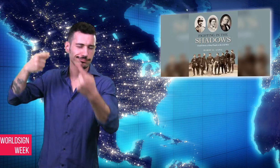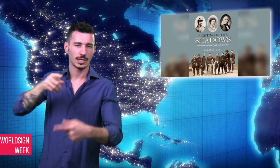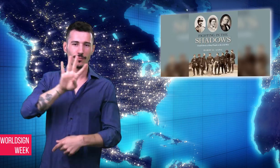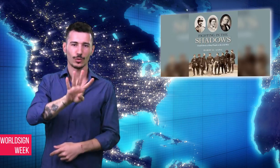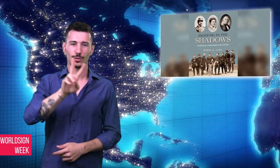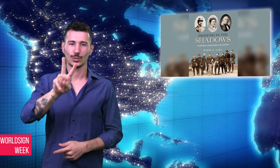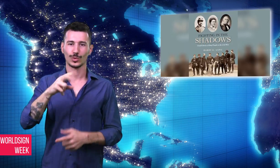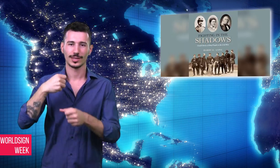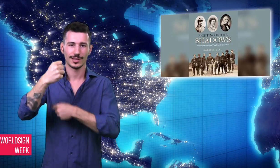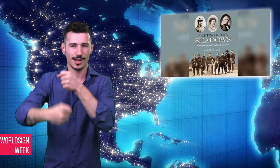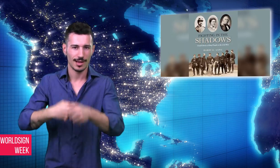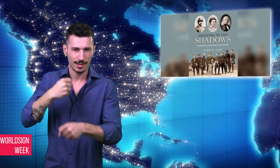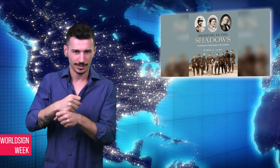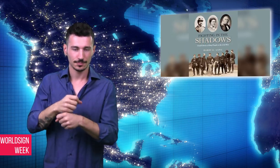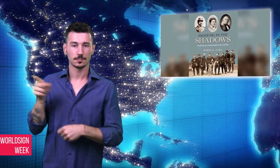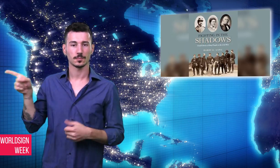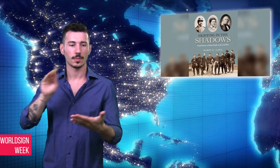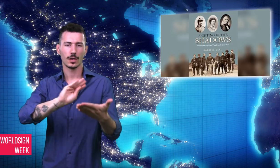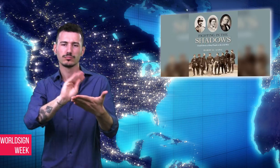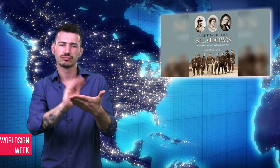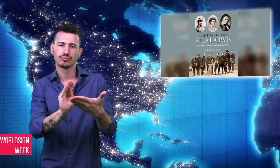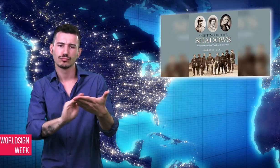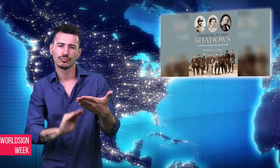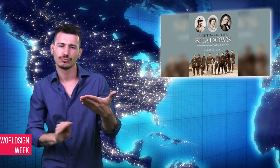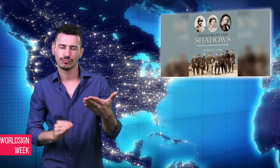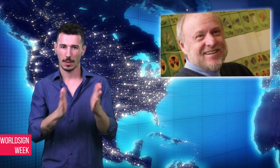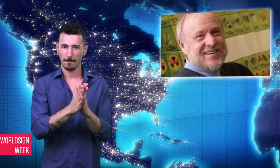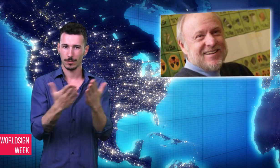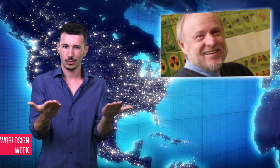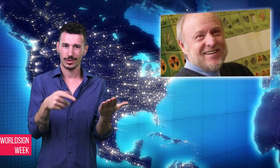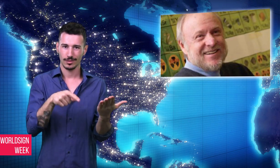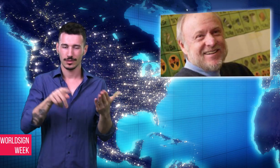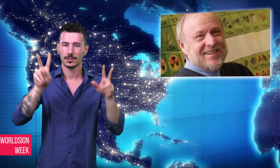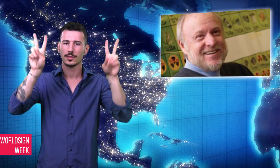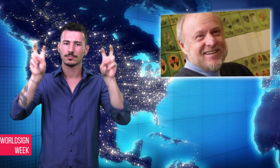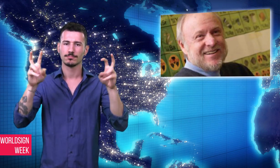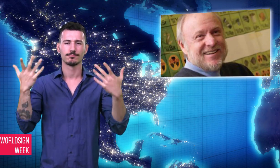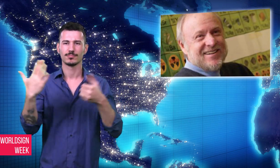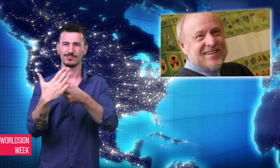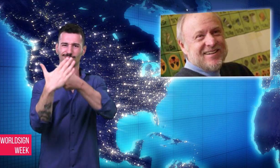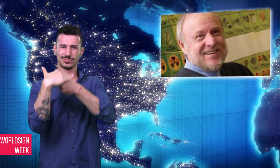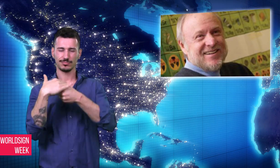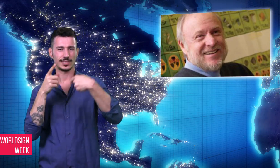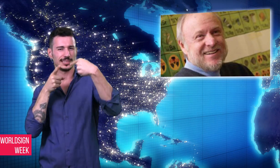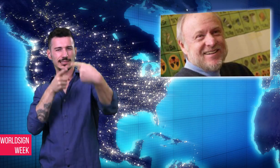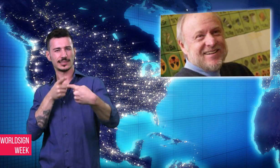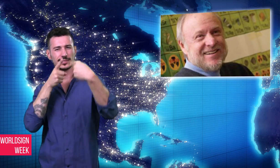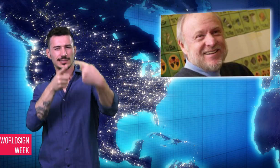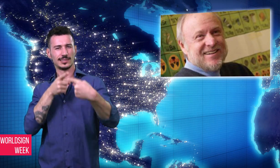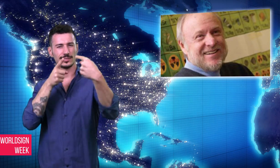Technology for 42 years published a